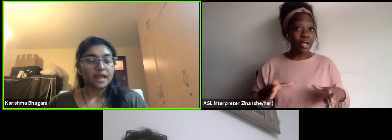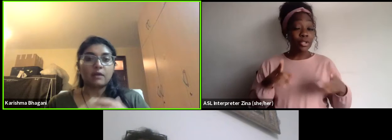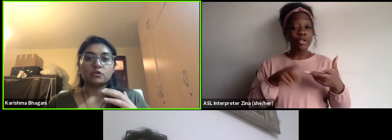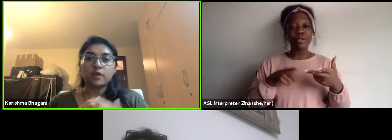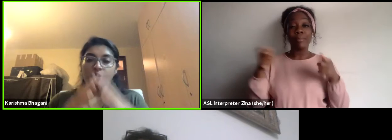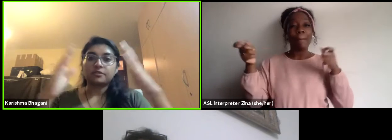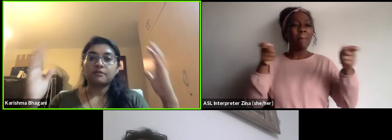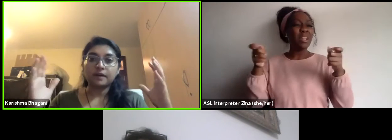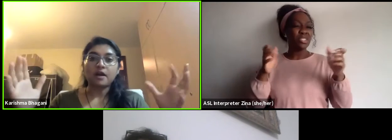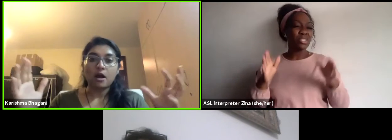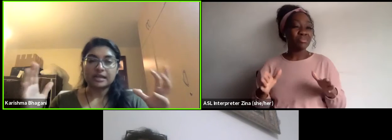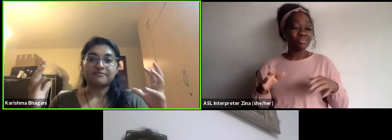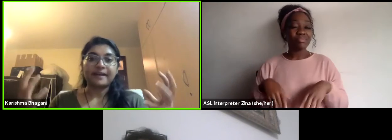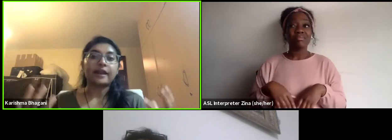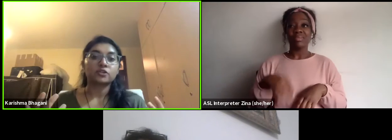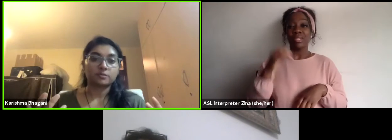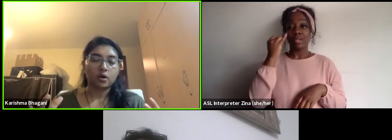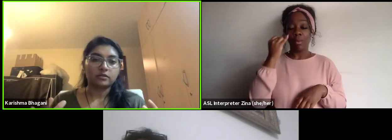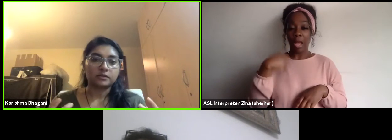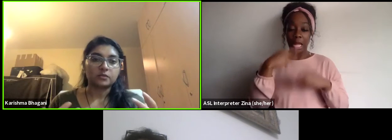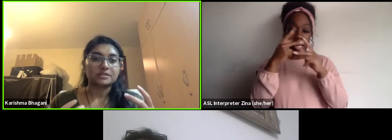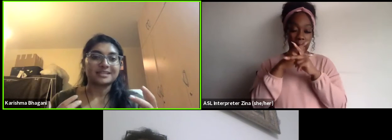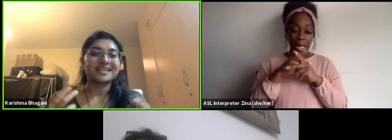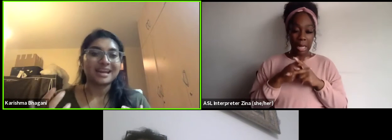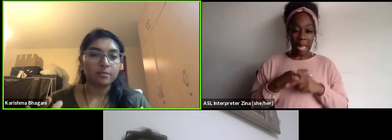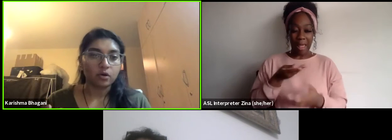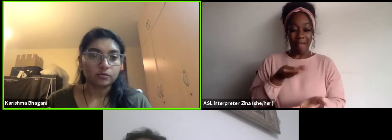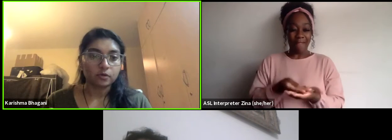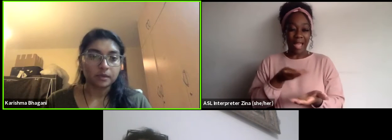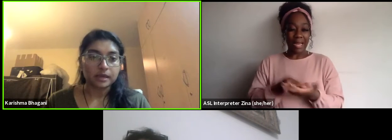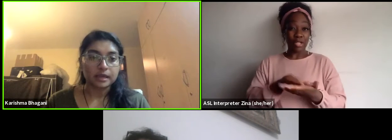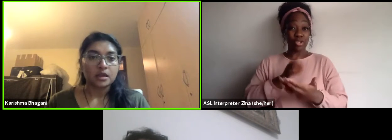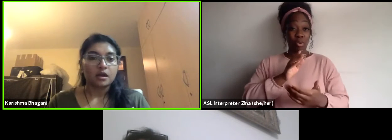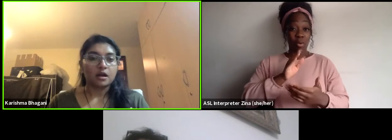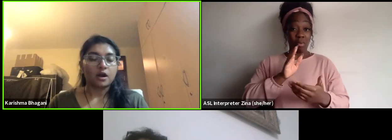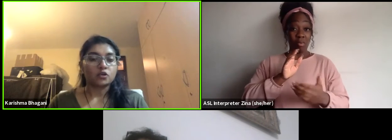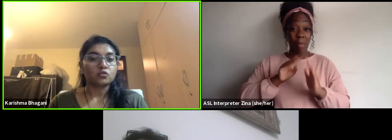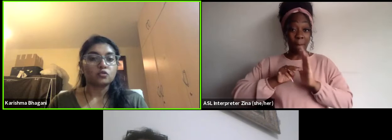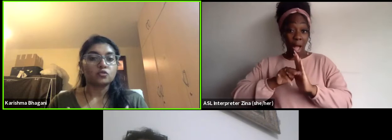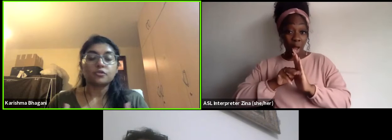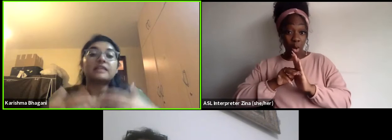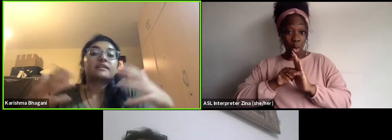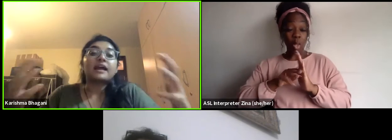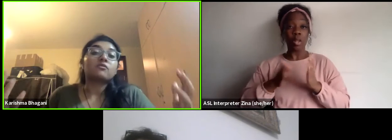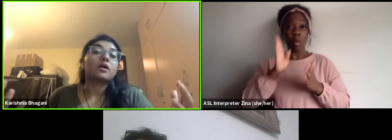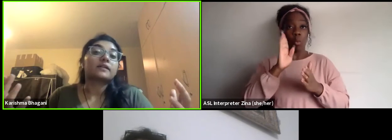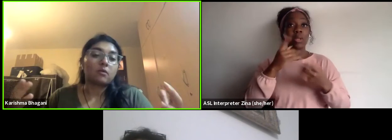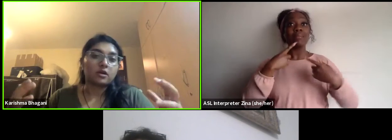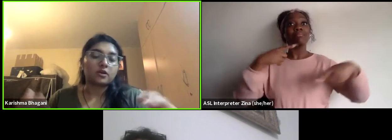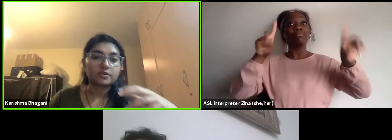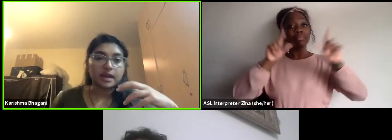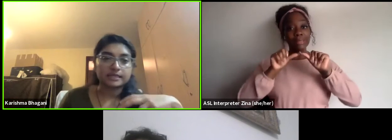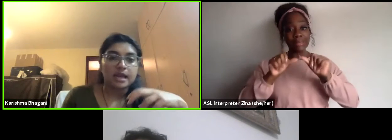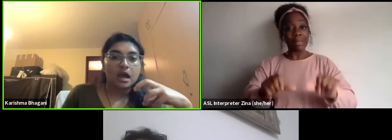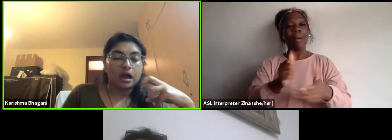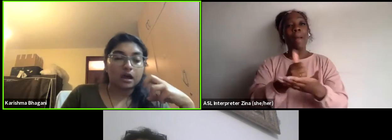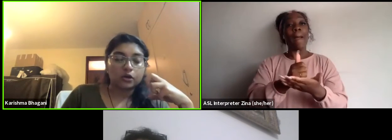And I was trying to figure out a financial model that was sustainable for me to create the kind of work that I wanna create.